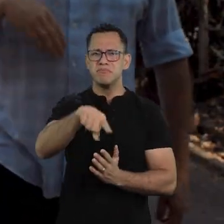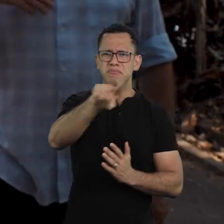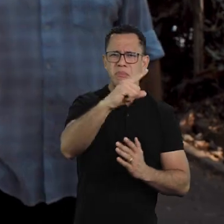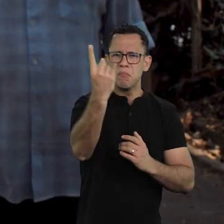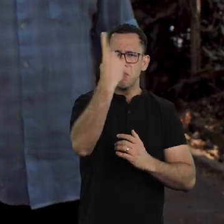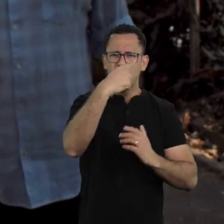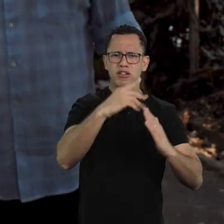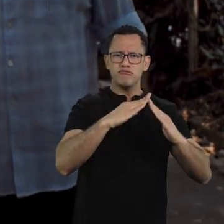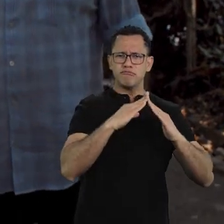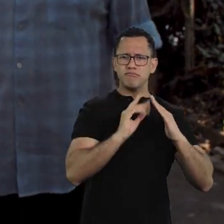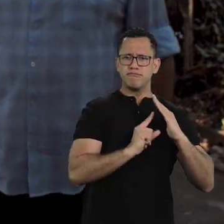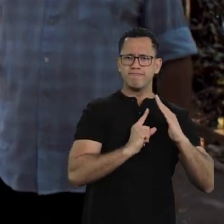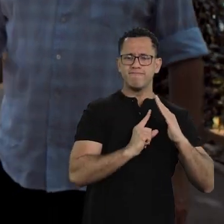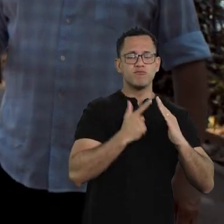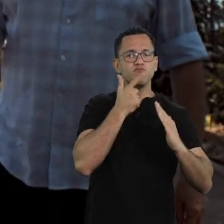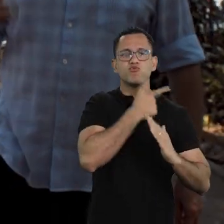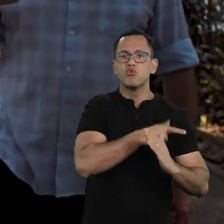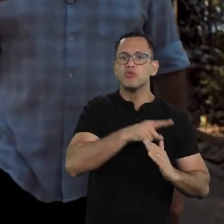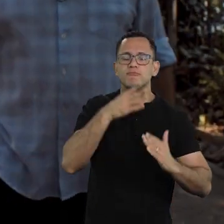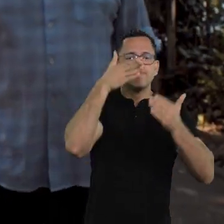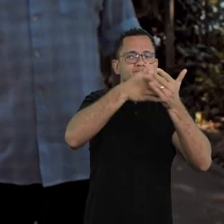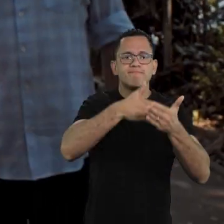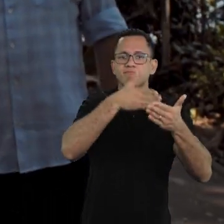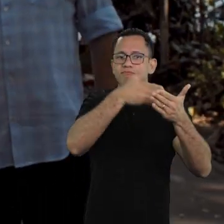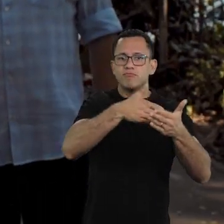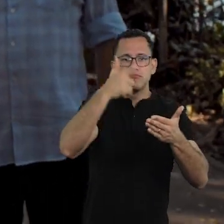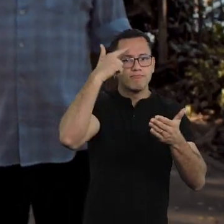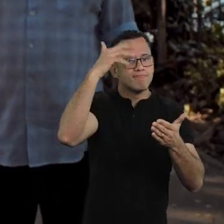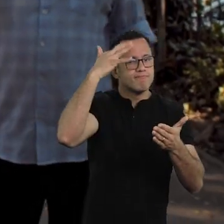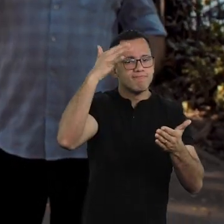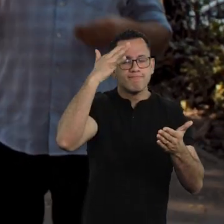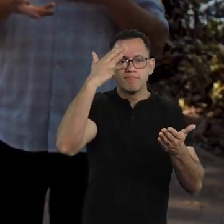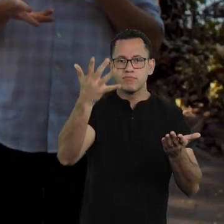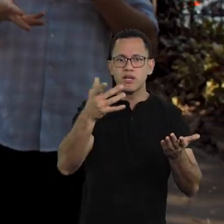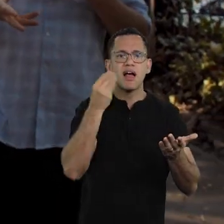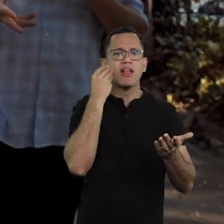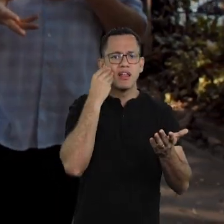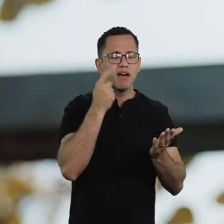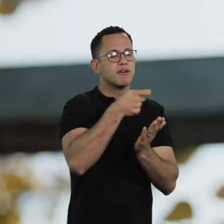So, I didn't work in the novel, I turned to short texts,